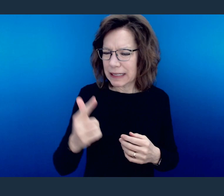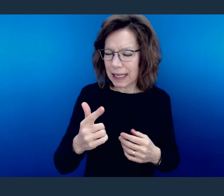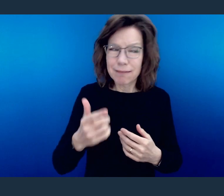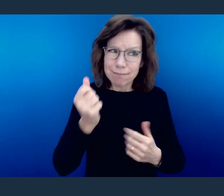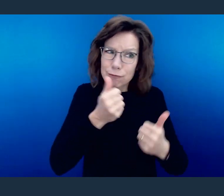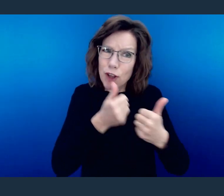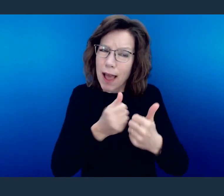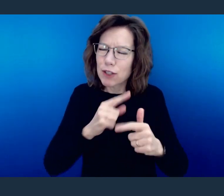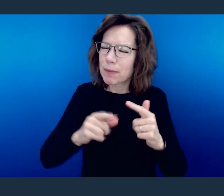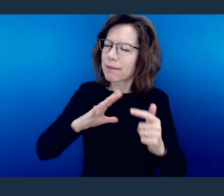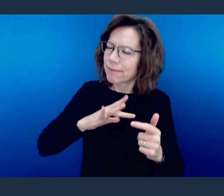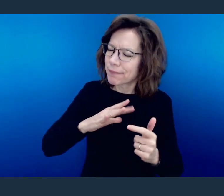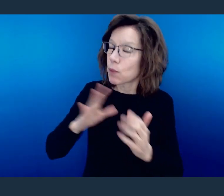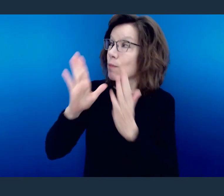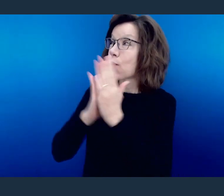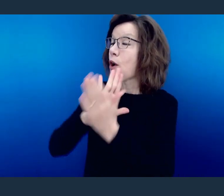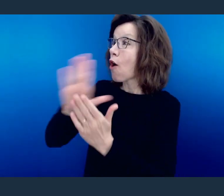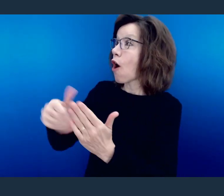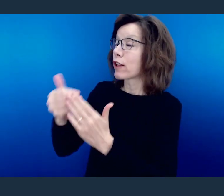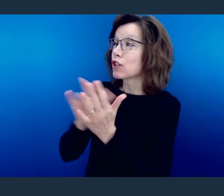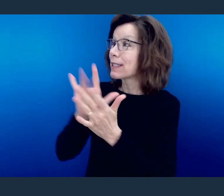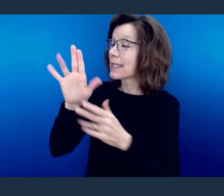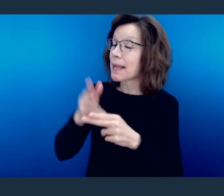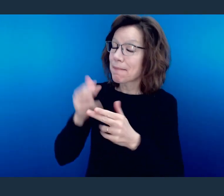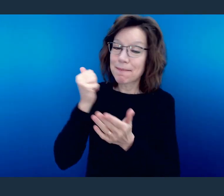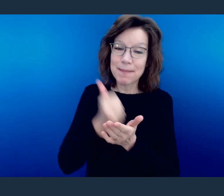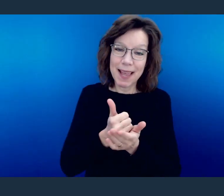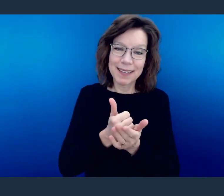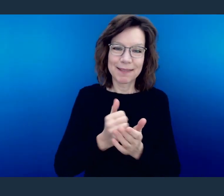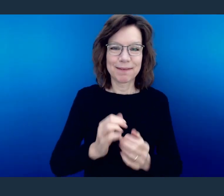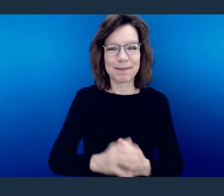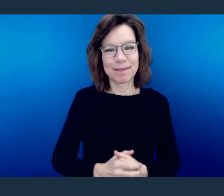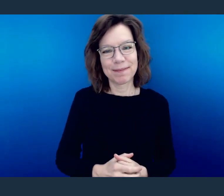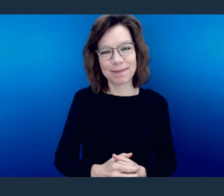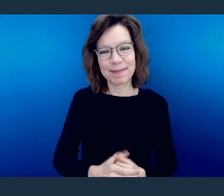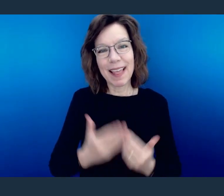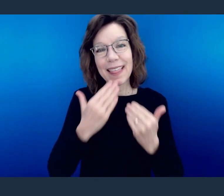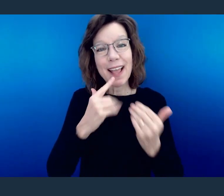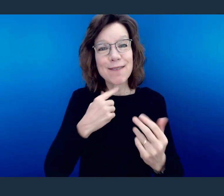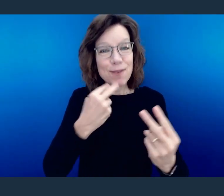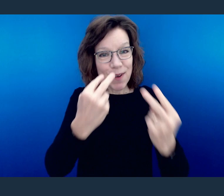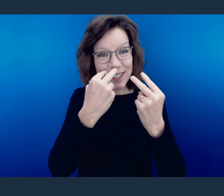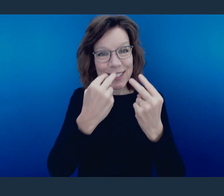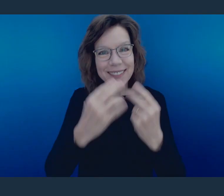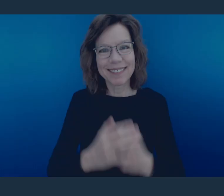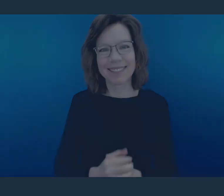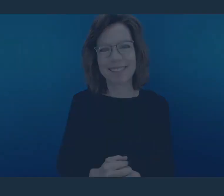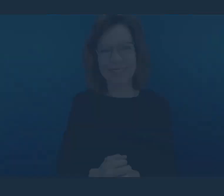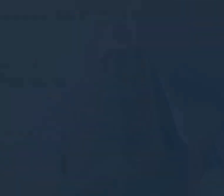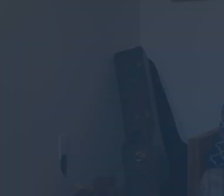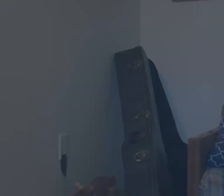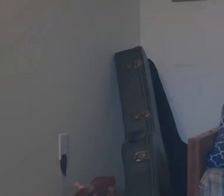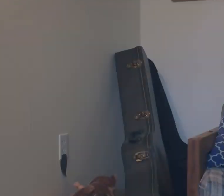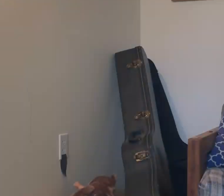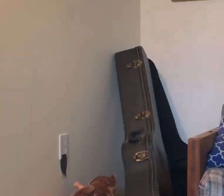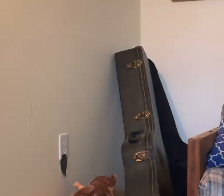We pray these things in Jesus' name, amen. Thanks for joining us.